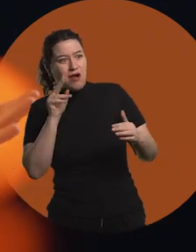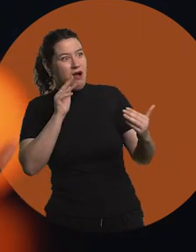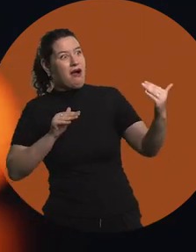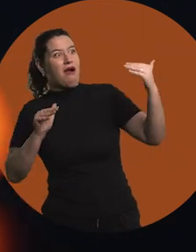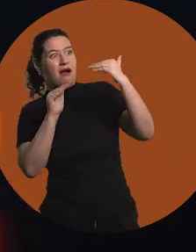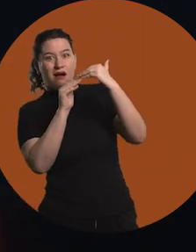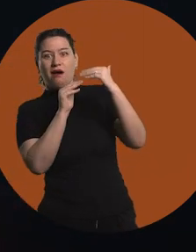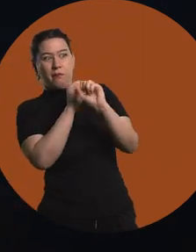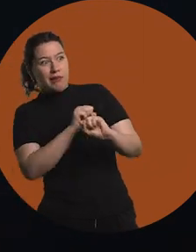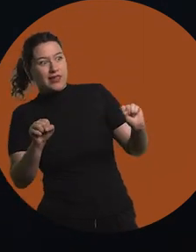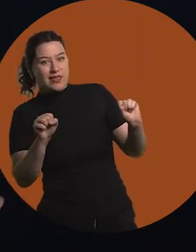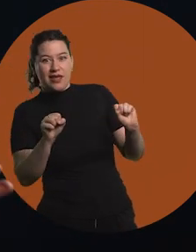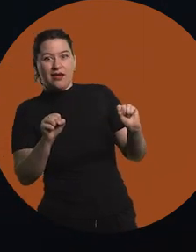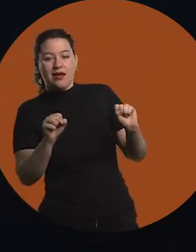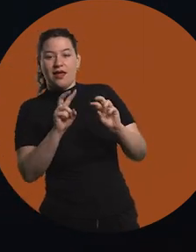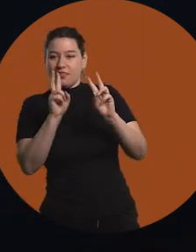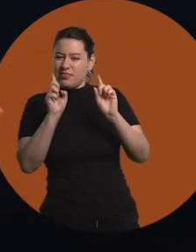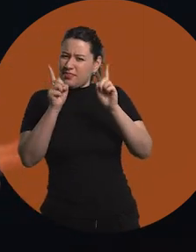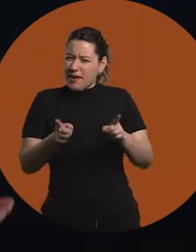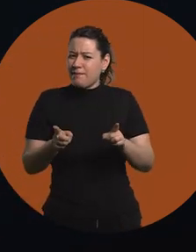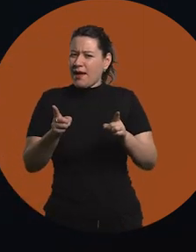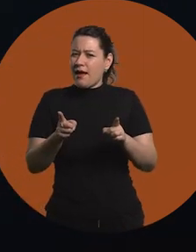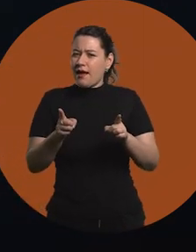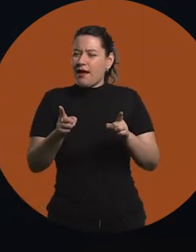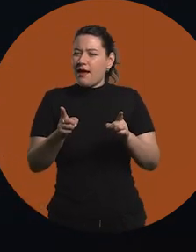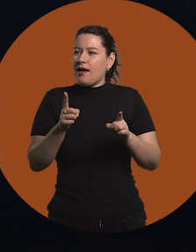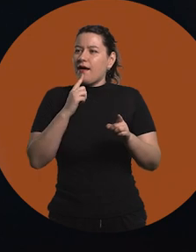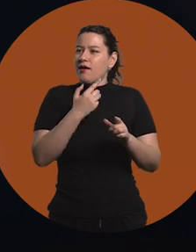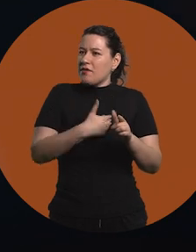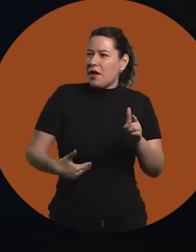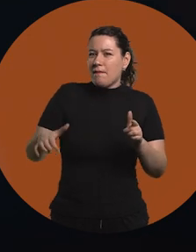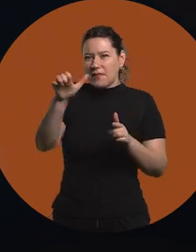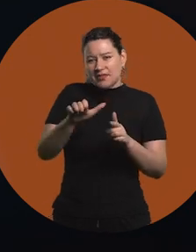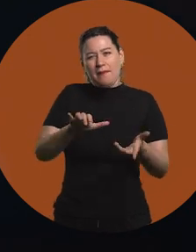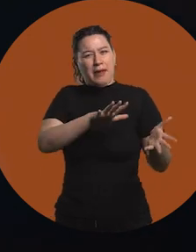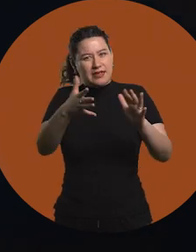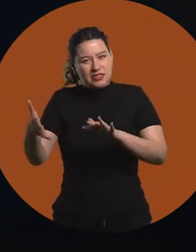and they can identify with them. I think that with entrepreneurship the same thing is true, right?